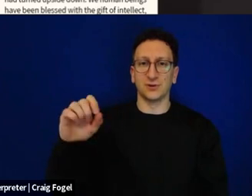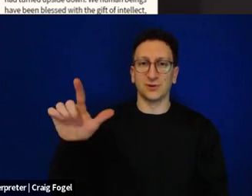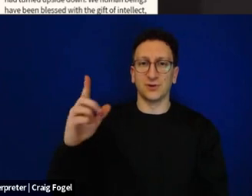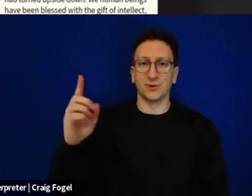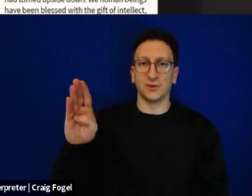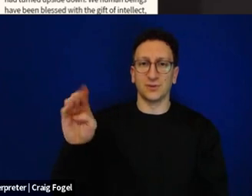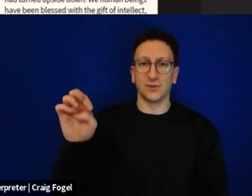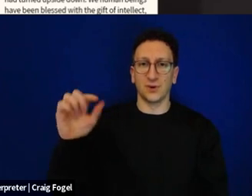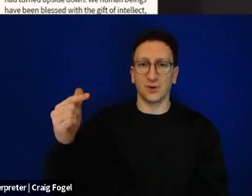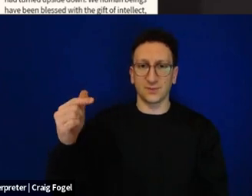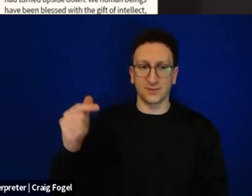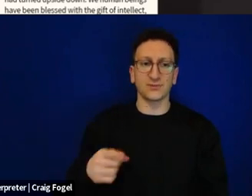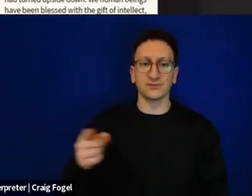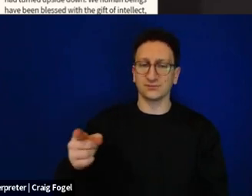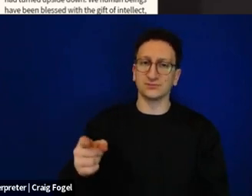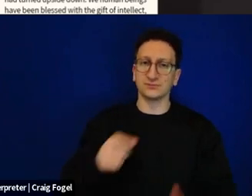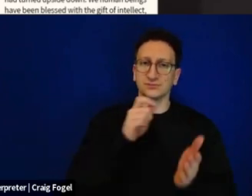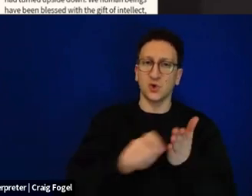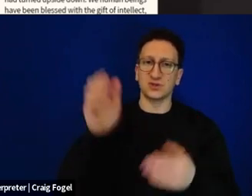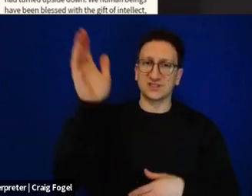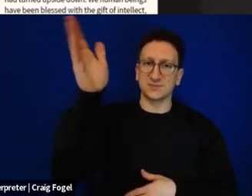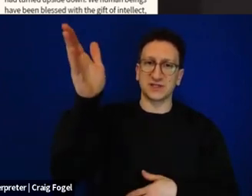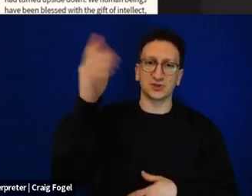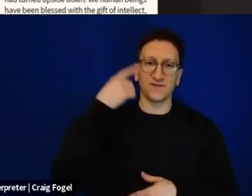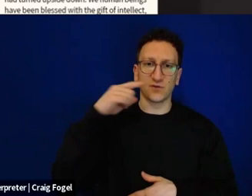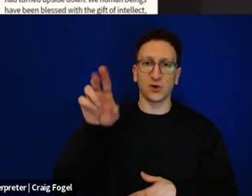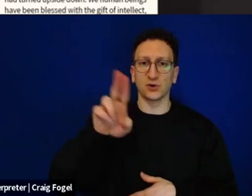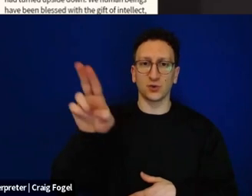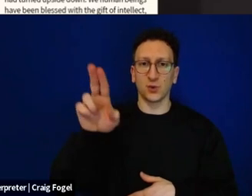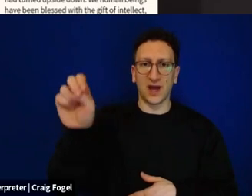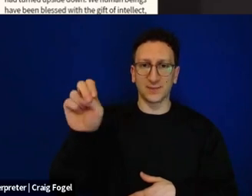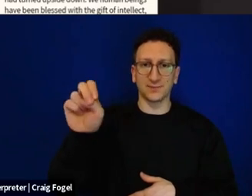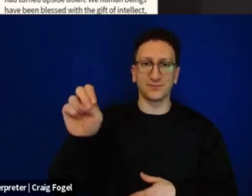and her tests and her speech at the UN. And her claim that in a competition